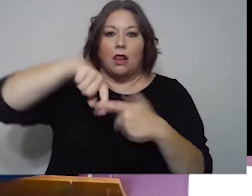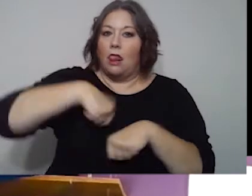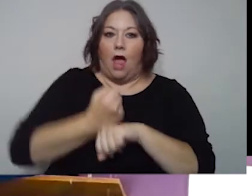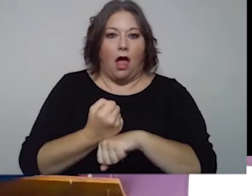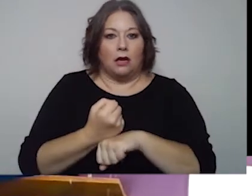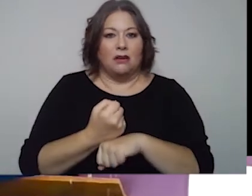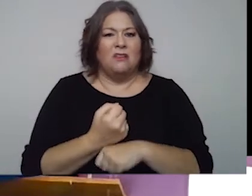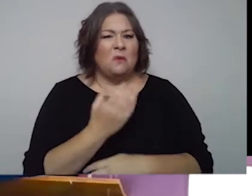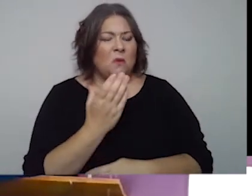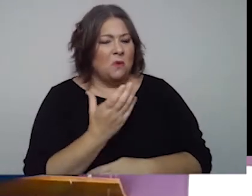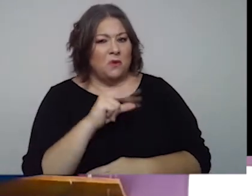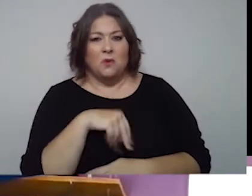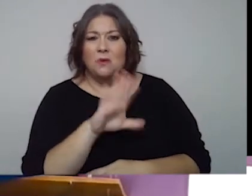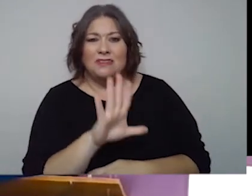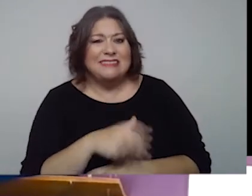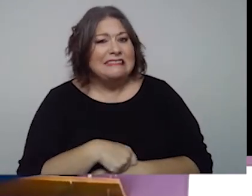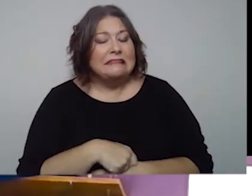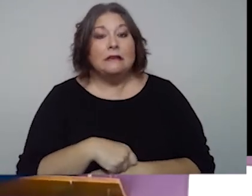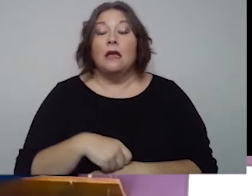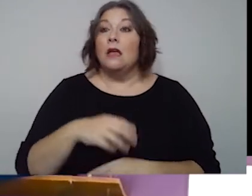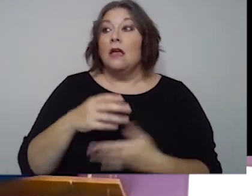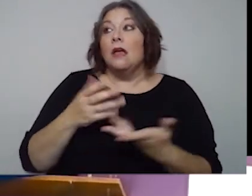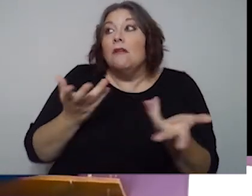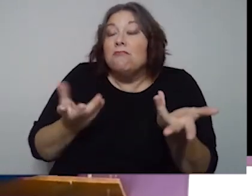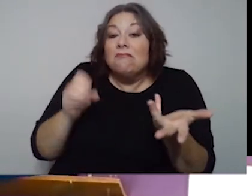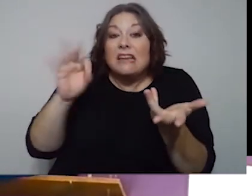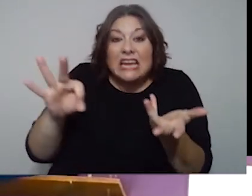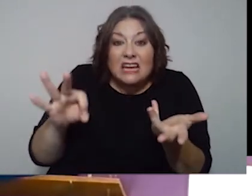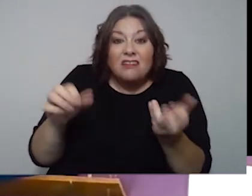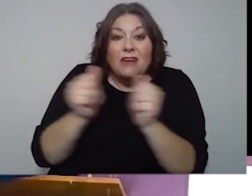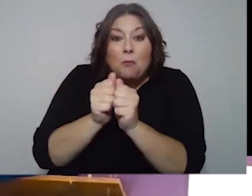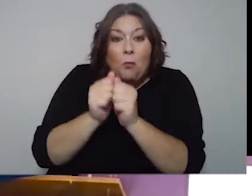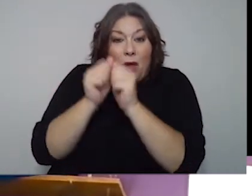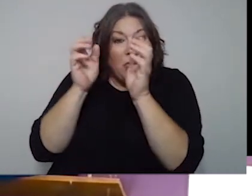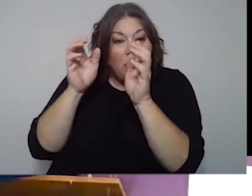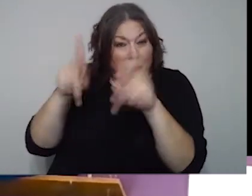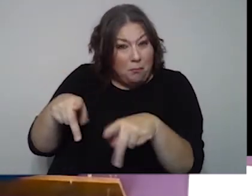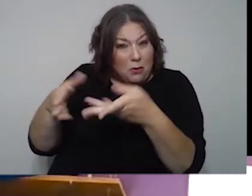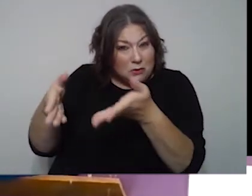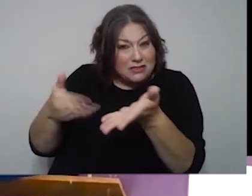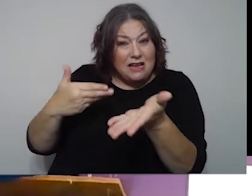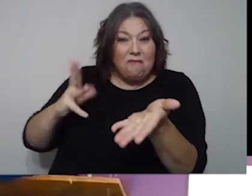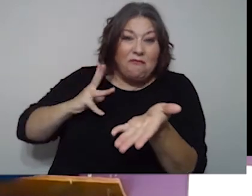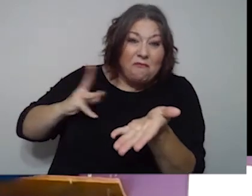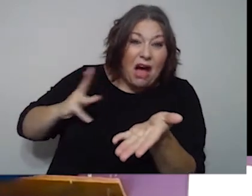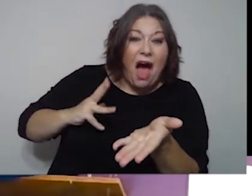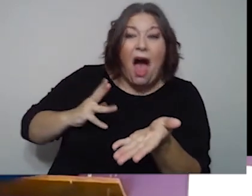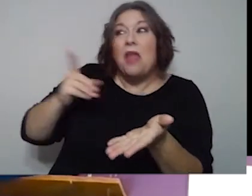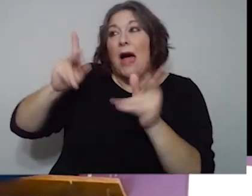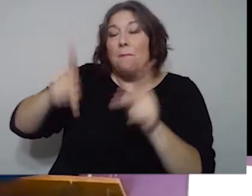Max: Oh, no. Bethany: Yes. And if I'm with somebody, you know, that scenario is all fine and good because they can